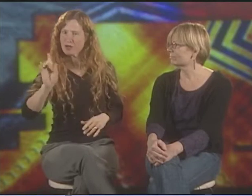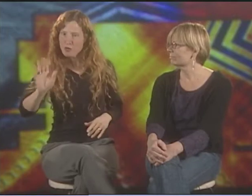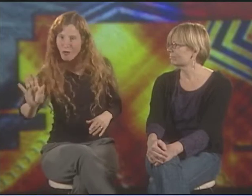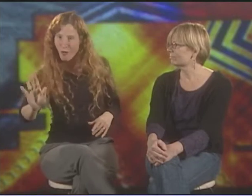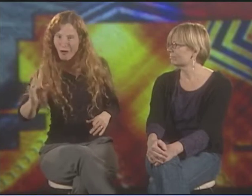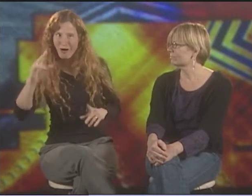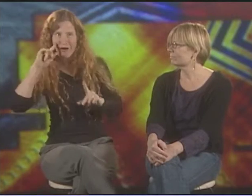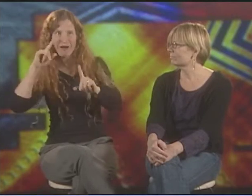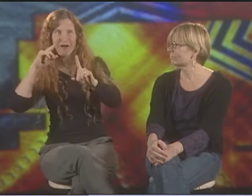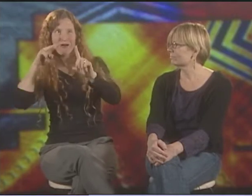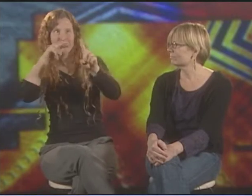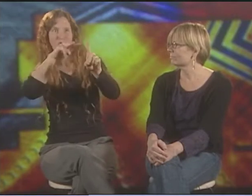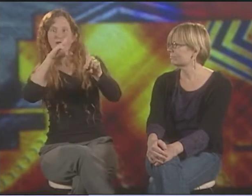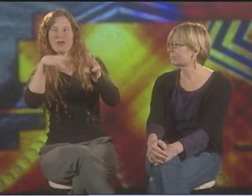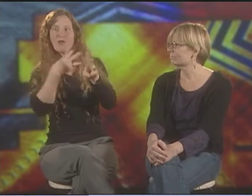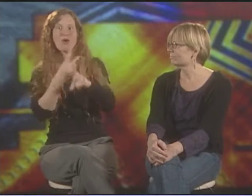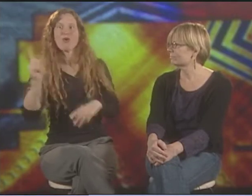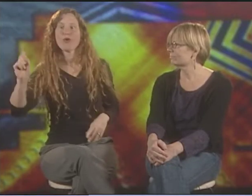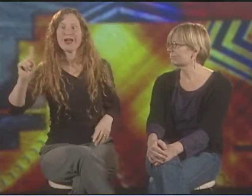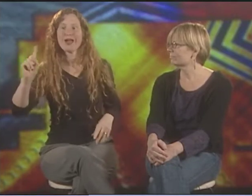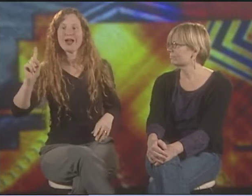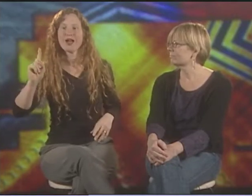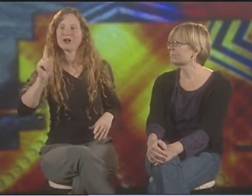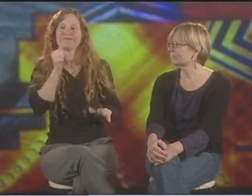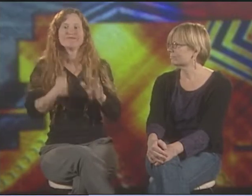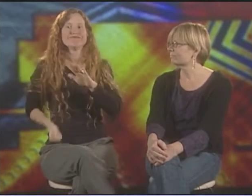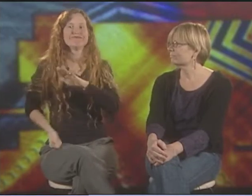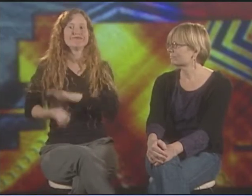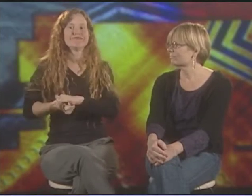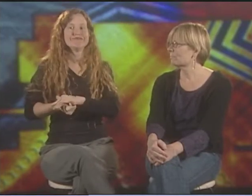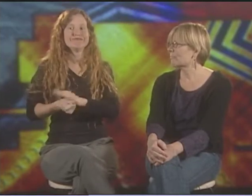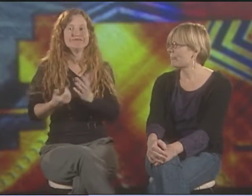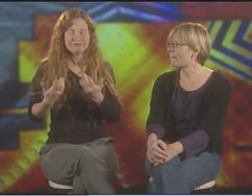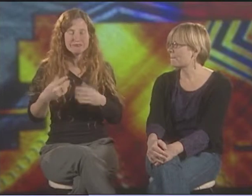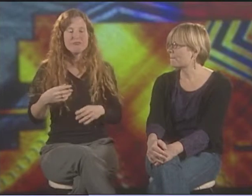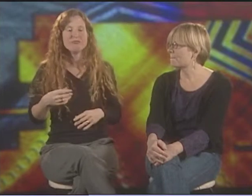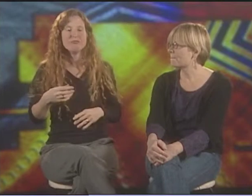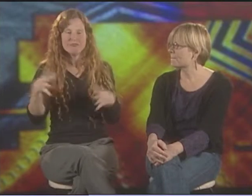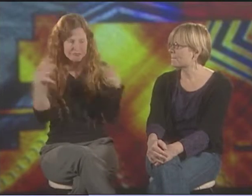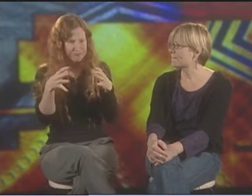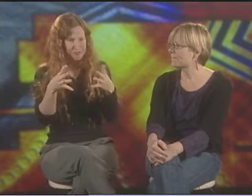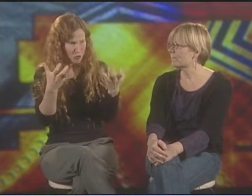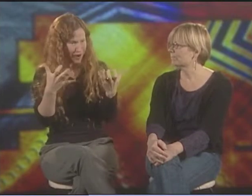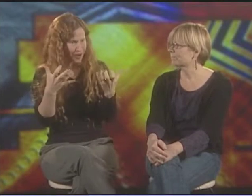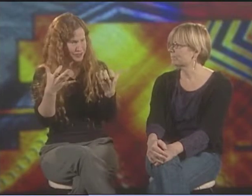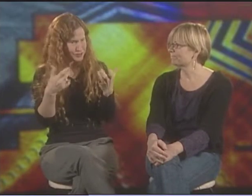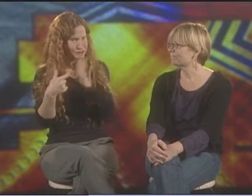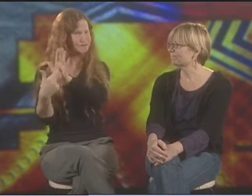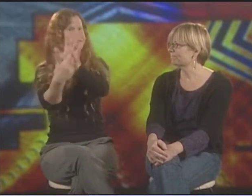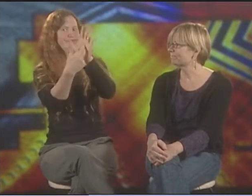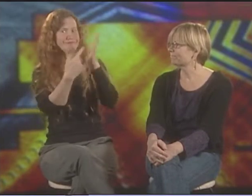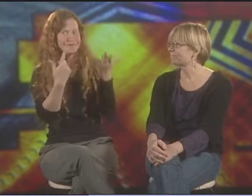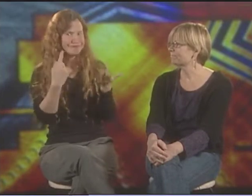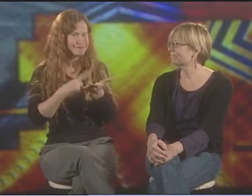OR COPY THOSE STYLES AND NOT DOING ANYTHING DEAF THEMED, AND THAT'S FINE, BUT WHERE'S THE ART CREATED BY DEAF PEOPLE WHERE THEY'RE TALKING ABOUT THE DEAF EXPERIENCE?